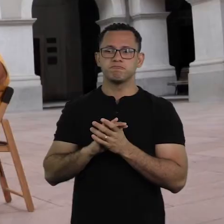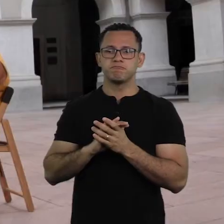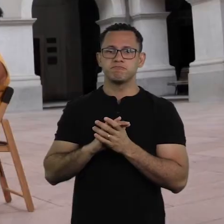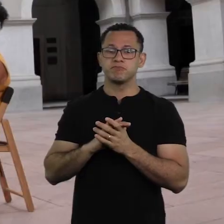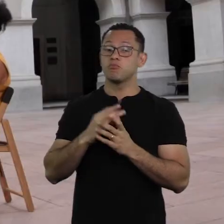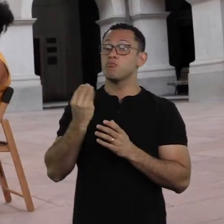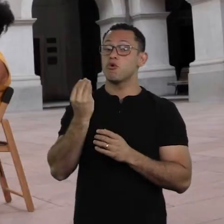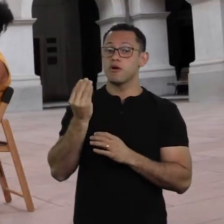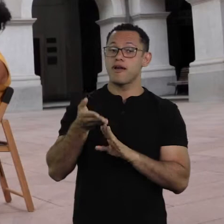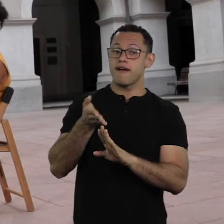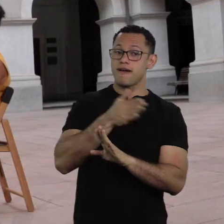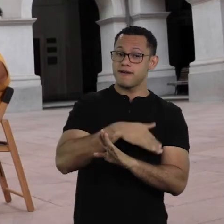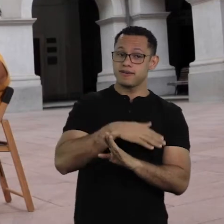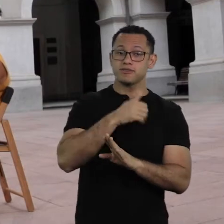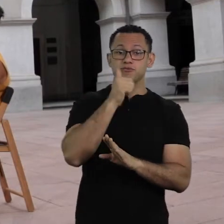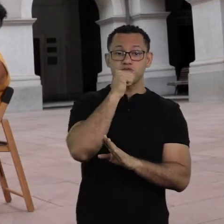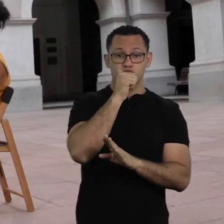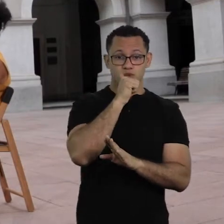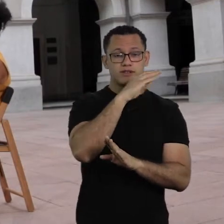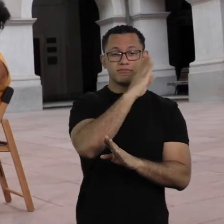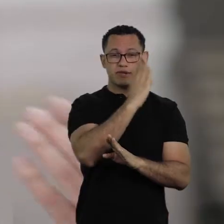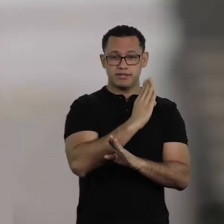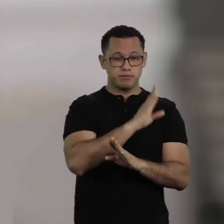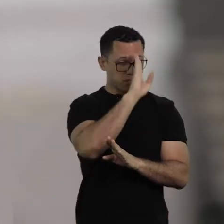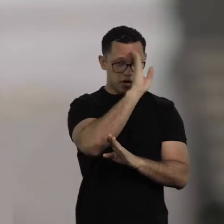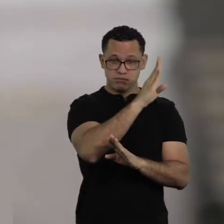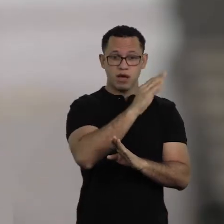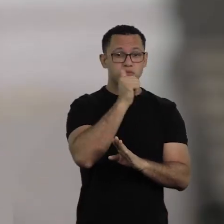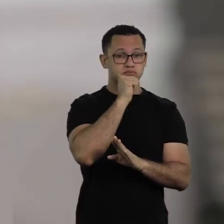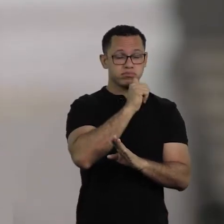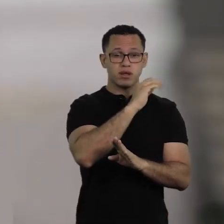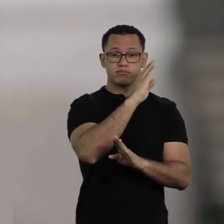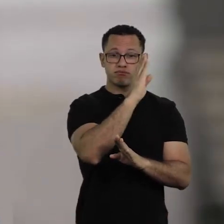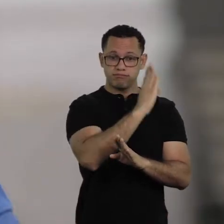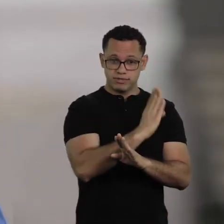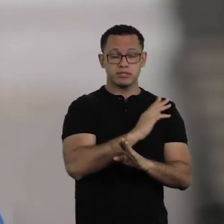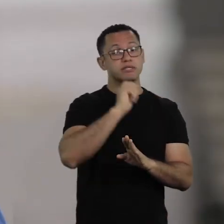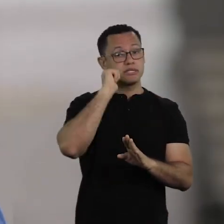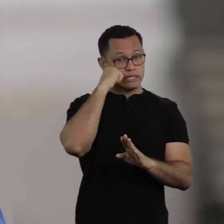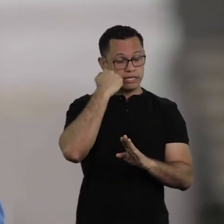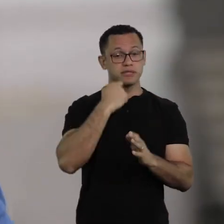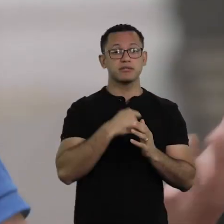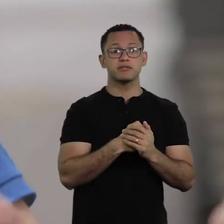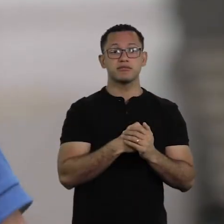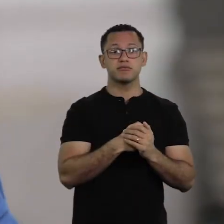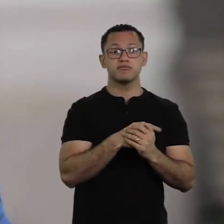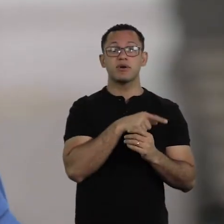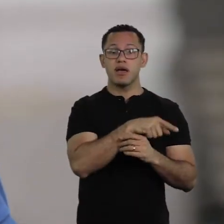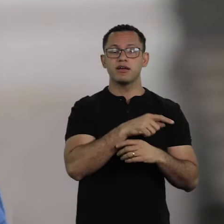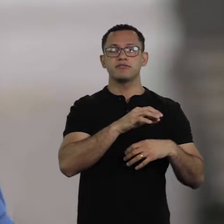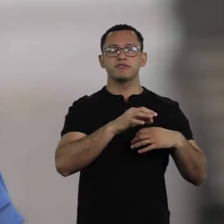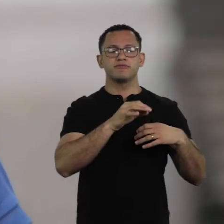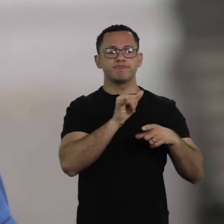and in Brazil, mainly black women, are carrying out essential care activities which allow them to go to work.